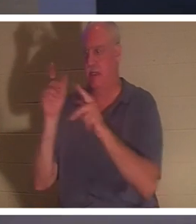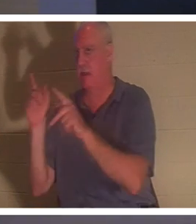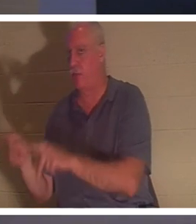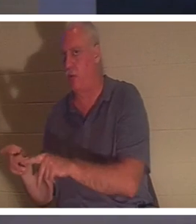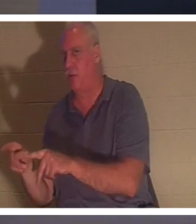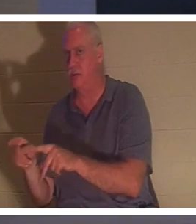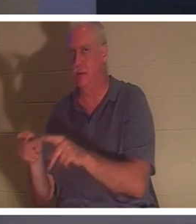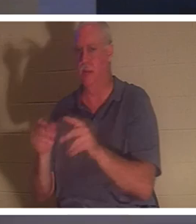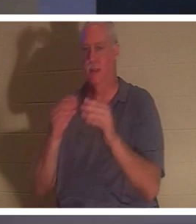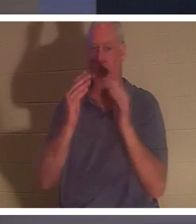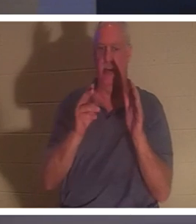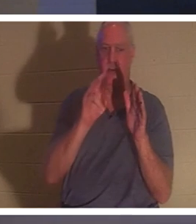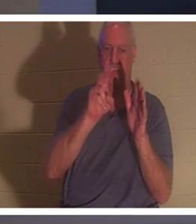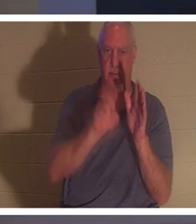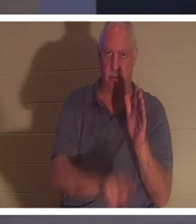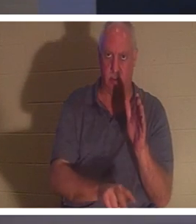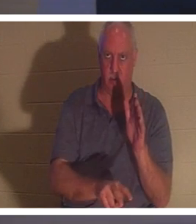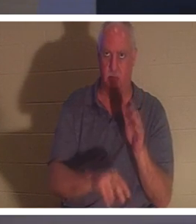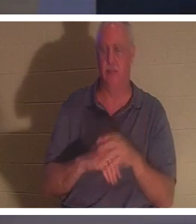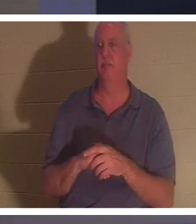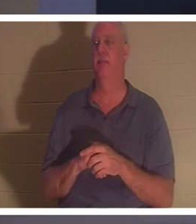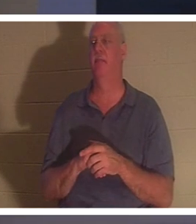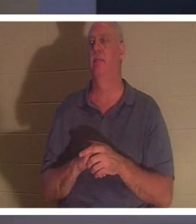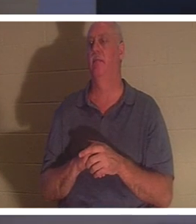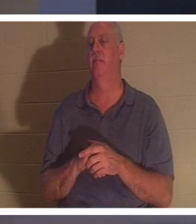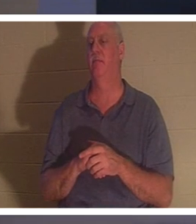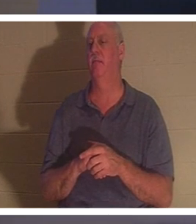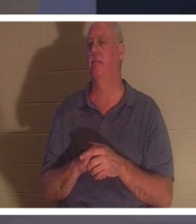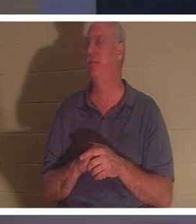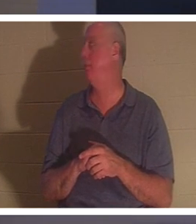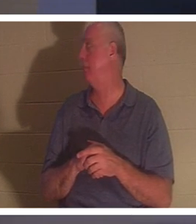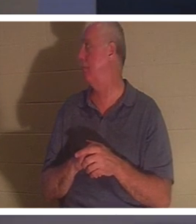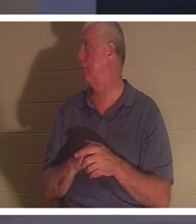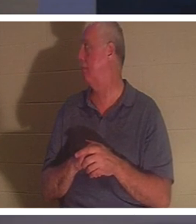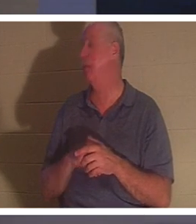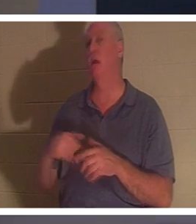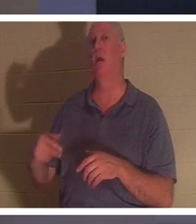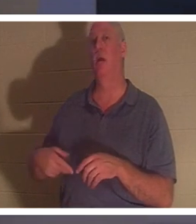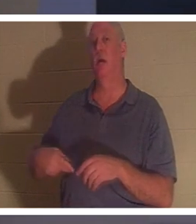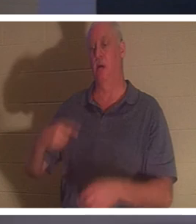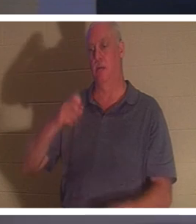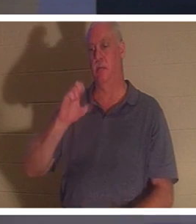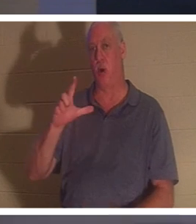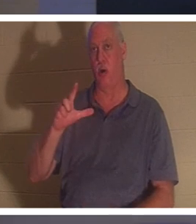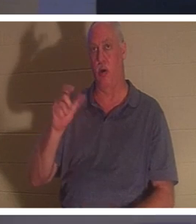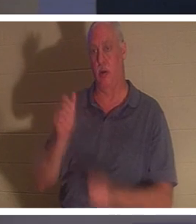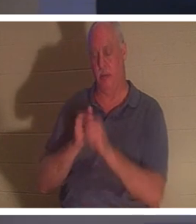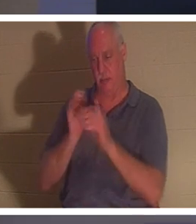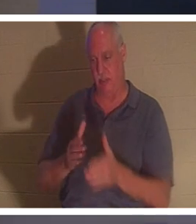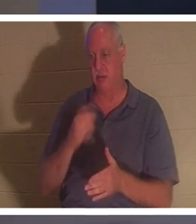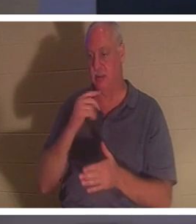the ground." I like that! How does Paul put it? Paul the Apostle. He says in 2 Corinthians, and it